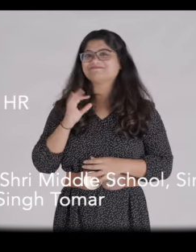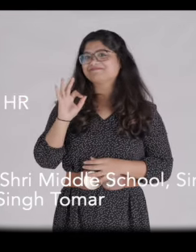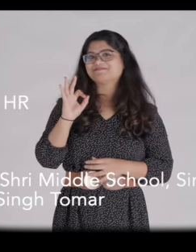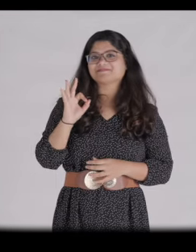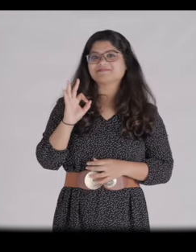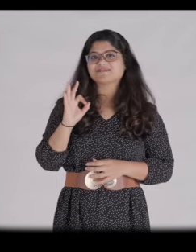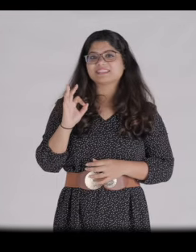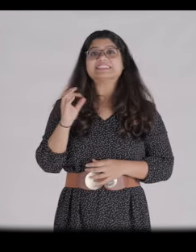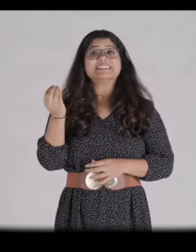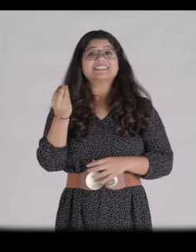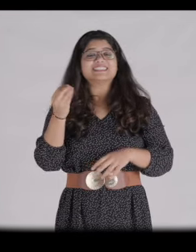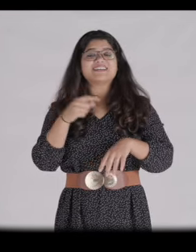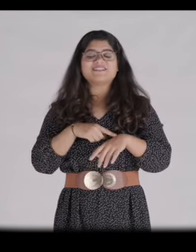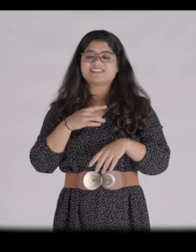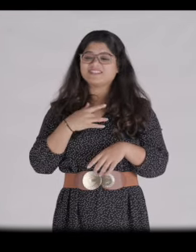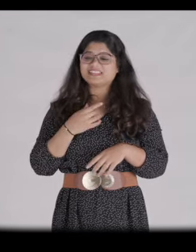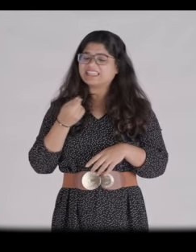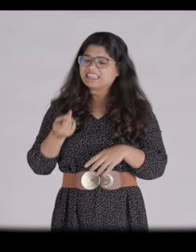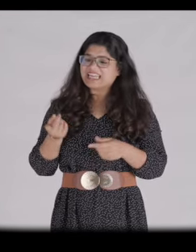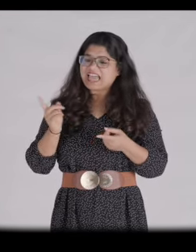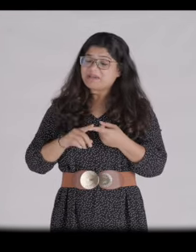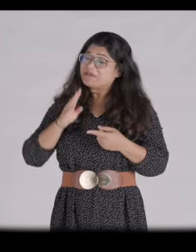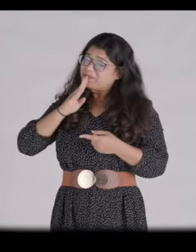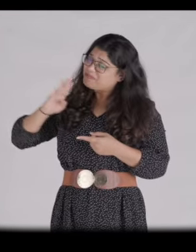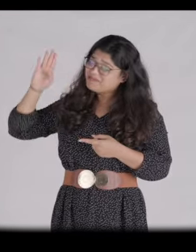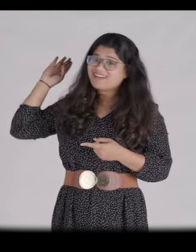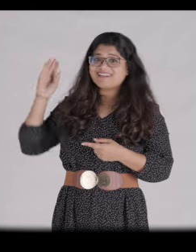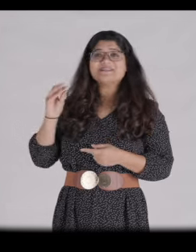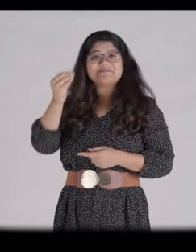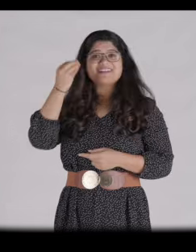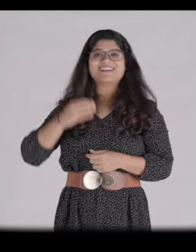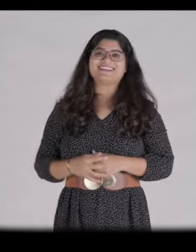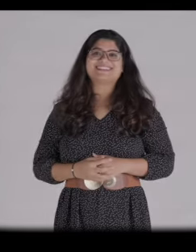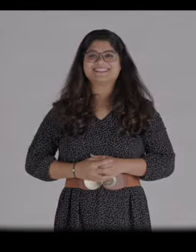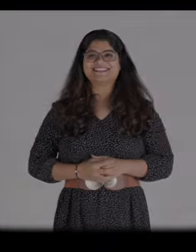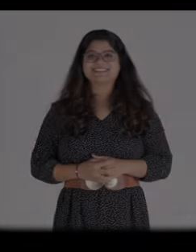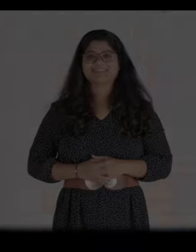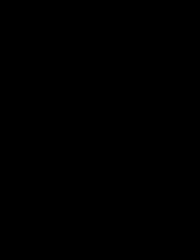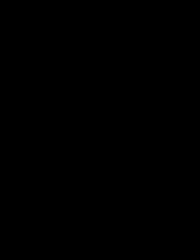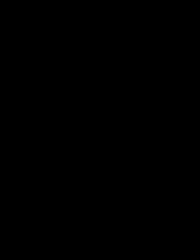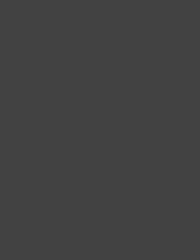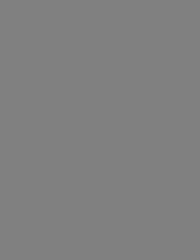I feel great about it and sometimes I feel, “What if we had had these opportunities much sooner?”